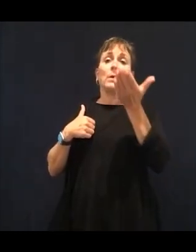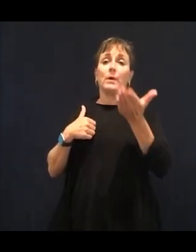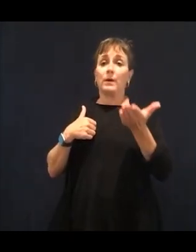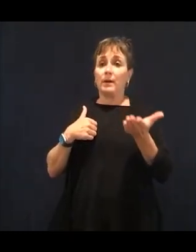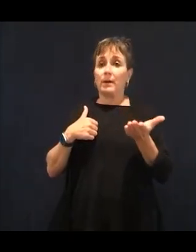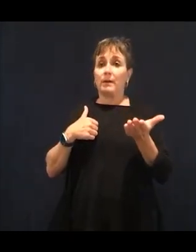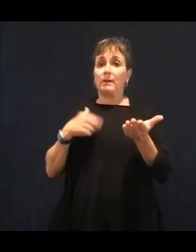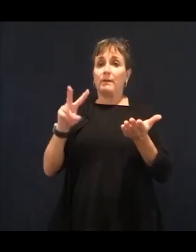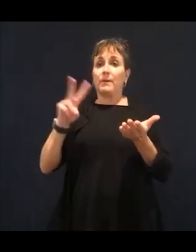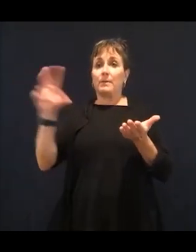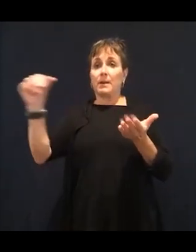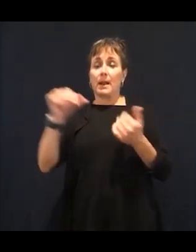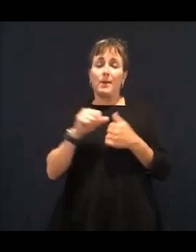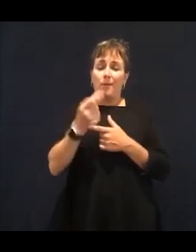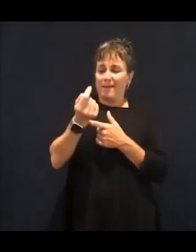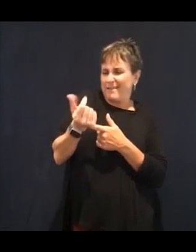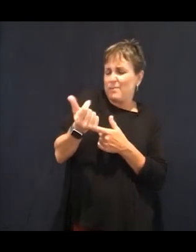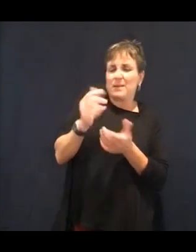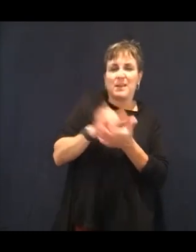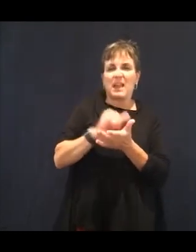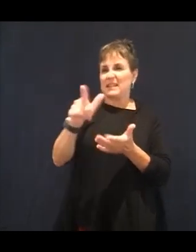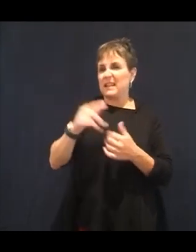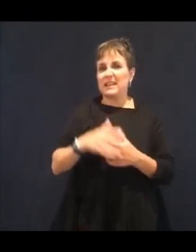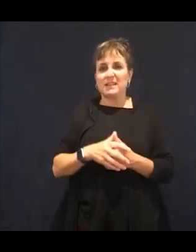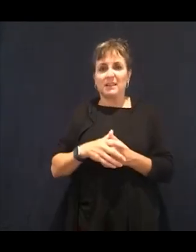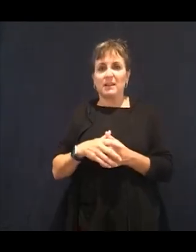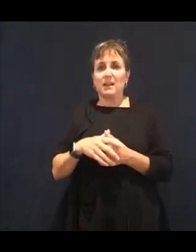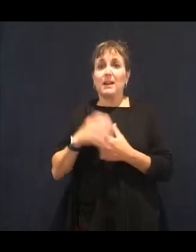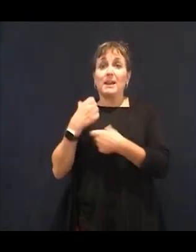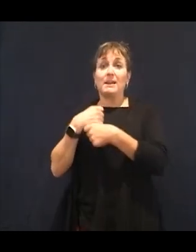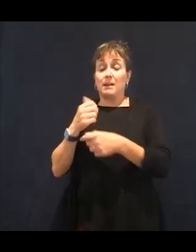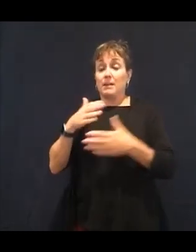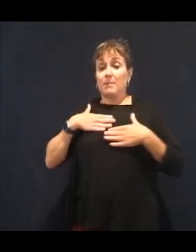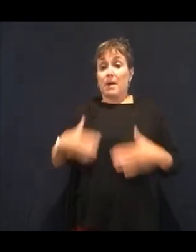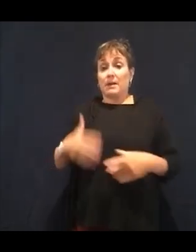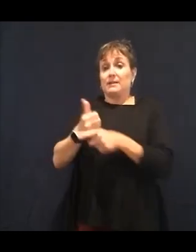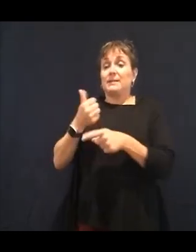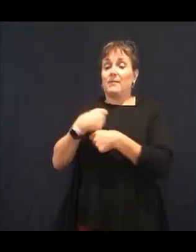it is correlated with night blindness. And the reason why this